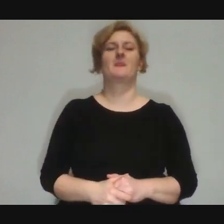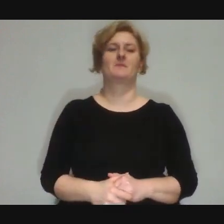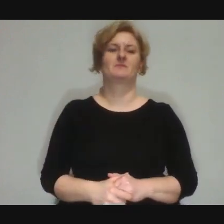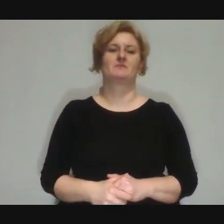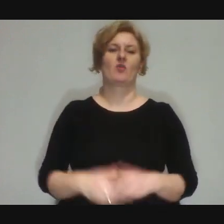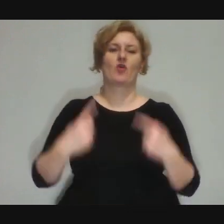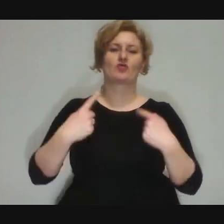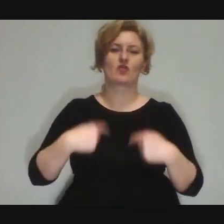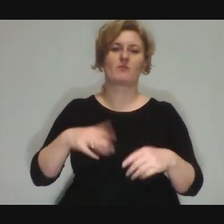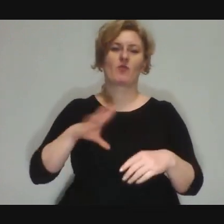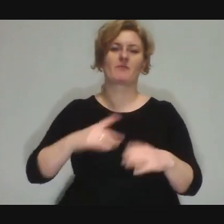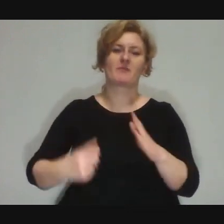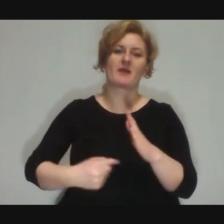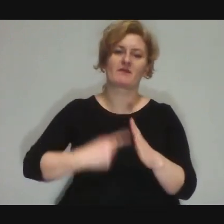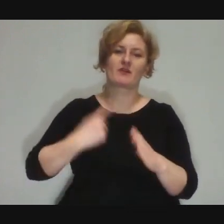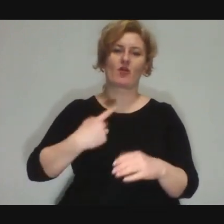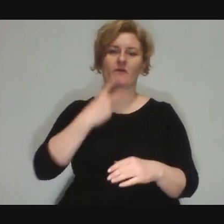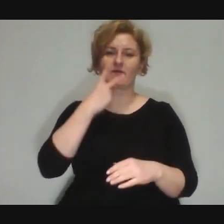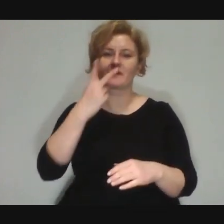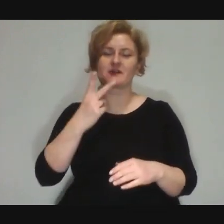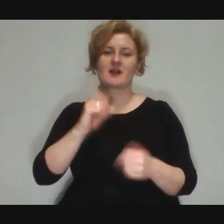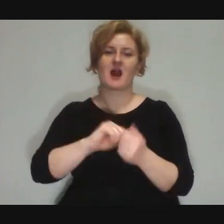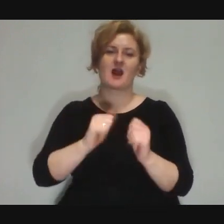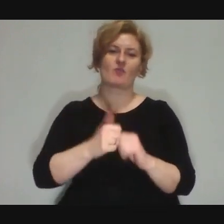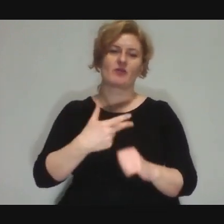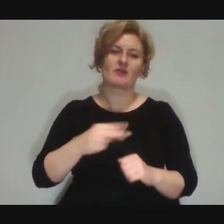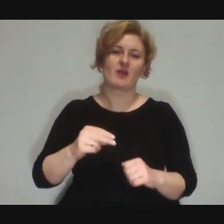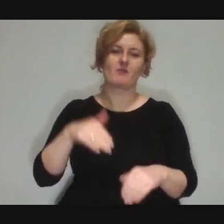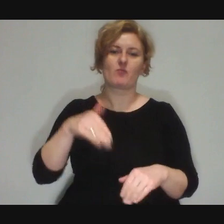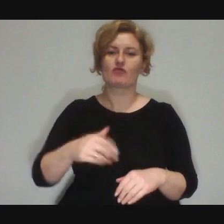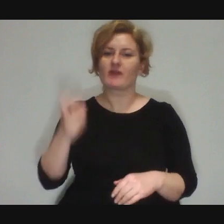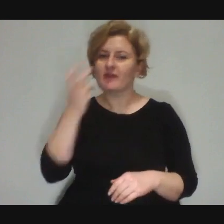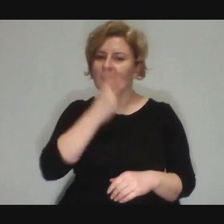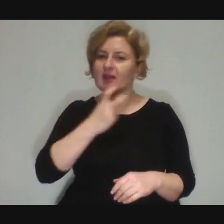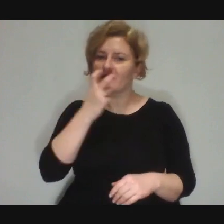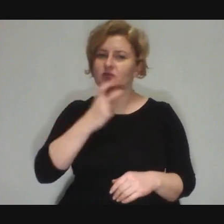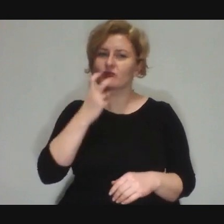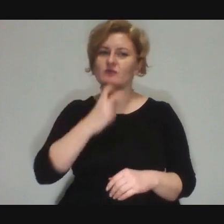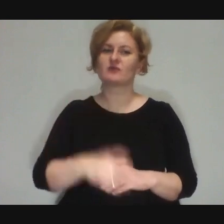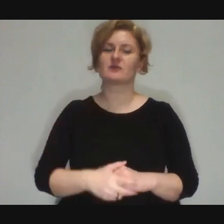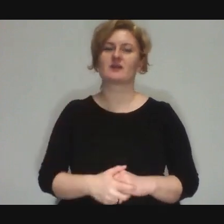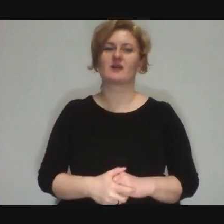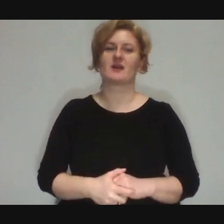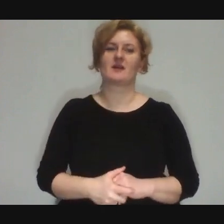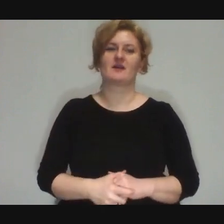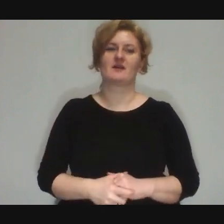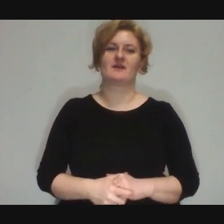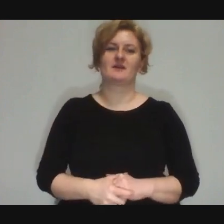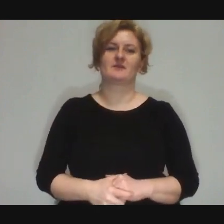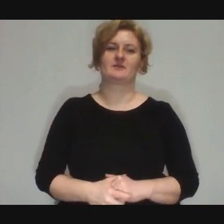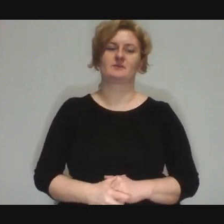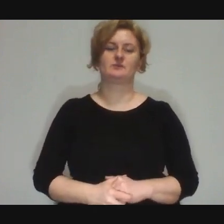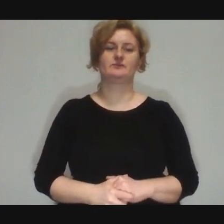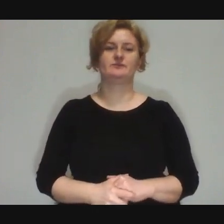This person sees it for the first time, maybe not. Maybe he gets interested in it... All kinds of possibilities open up here!